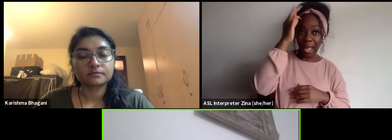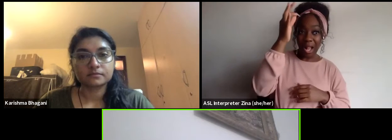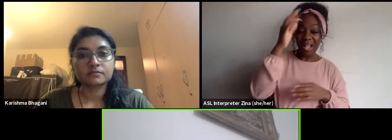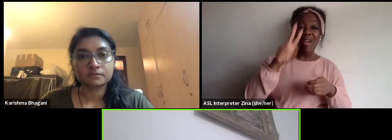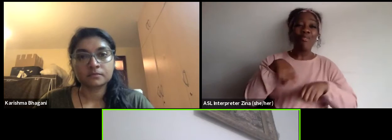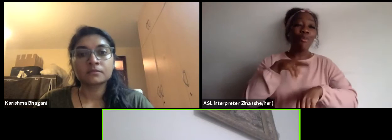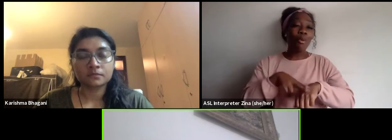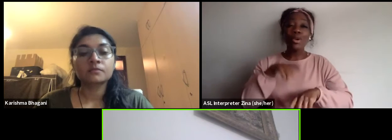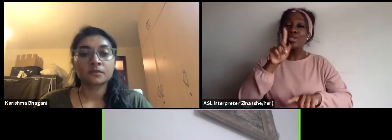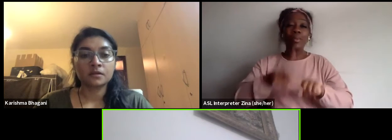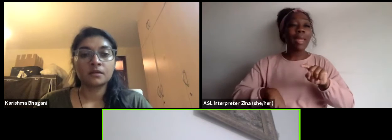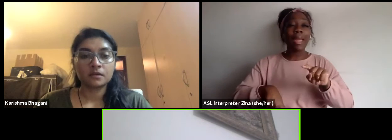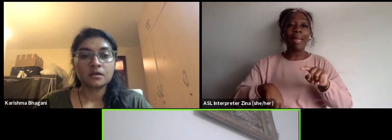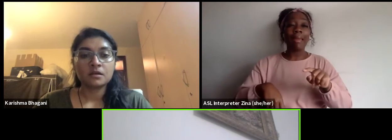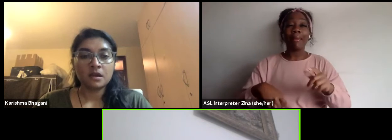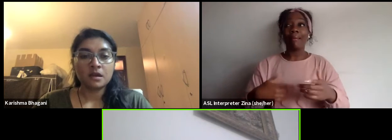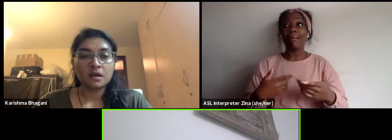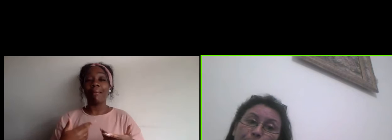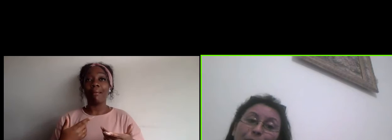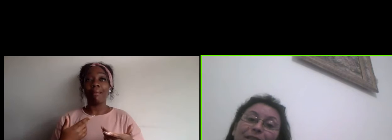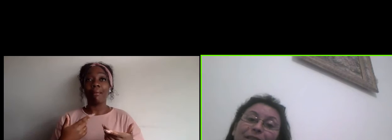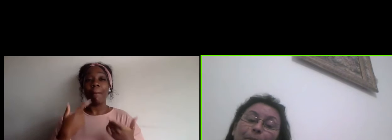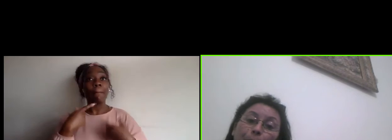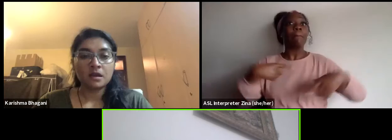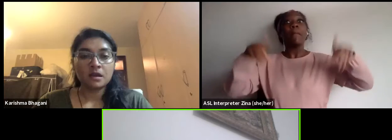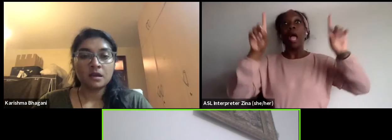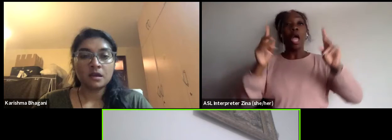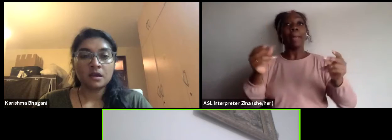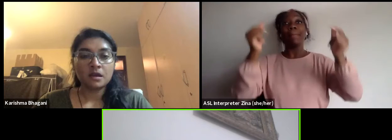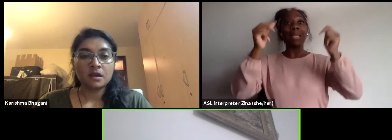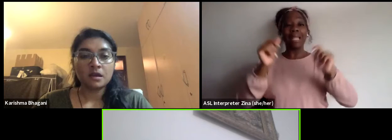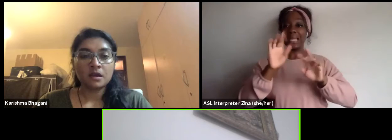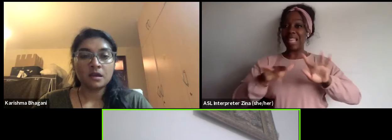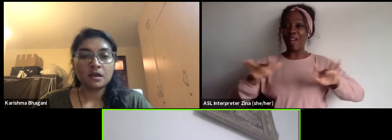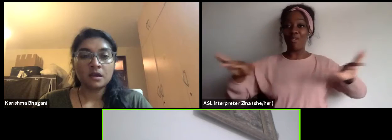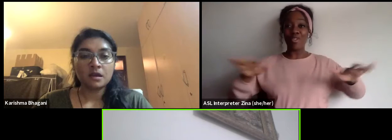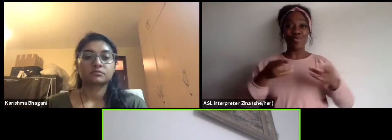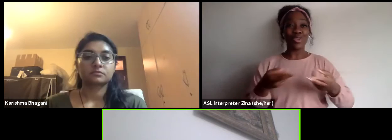of diversification of resource. But what is important is that you work